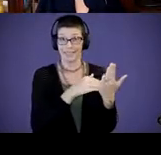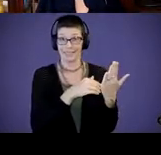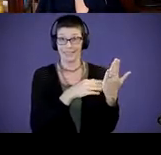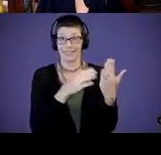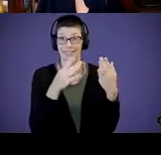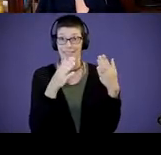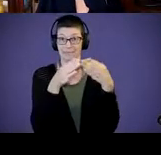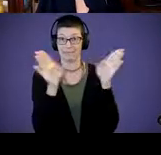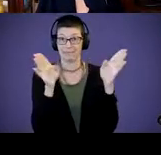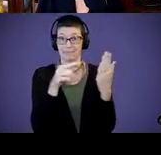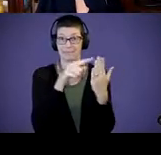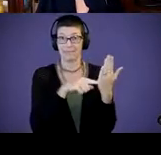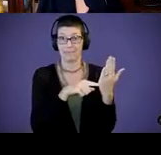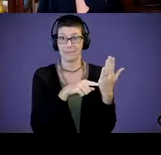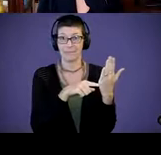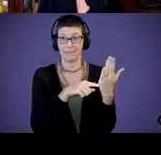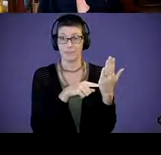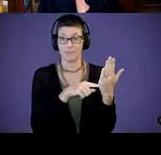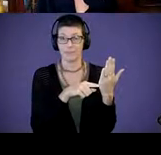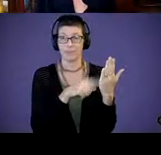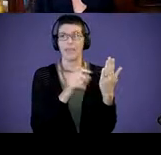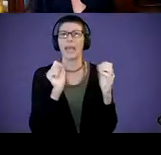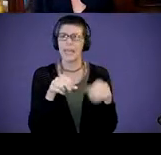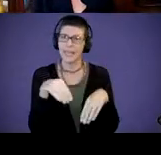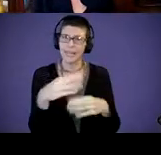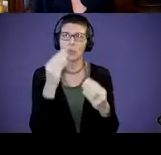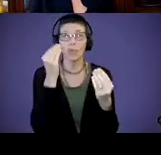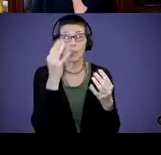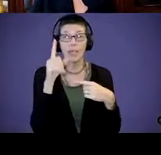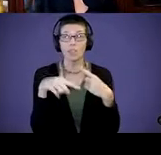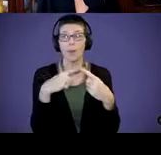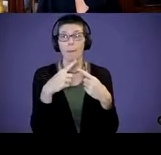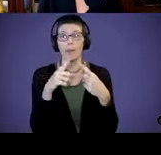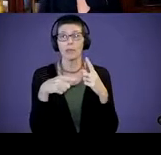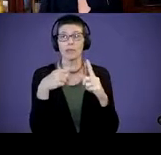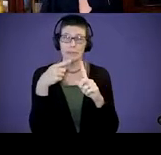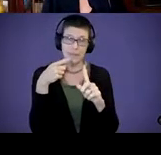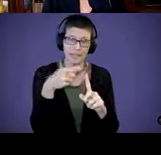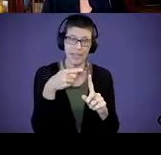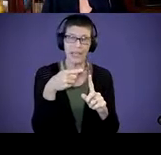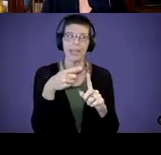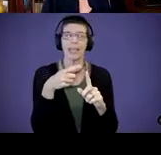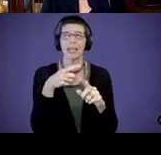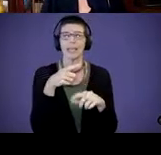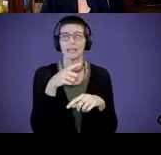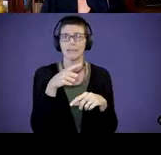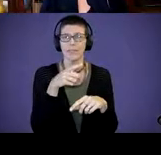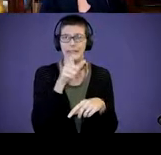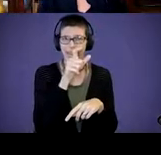the checklists can give you information about specific and individual tasks and skills that your